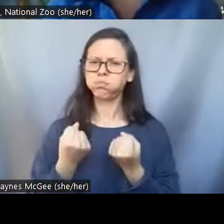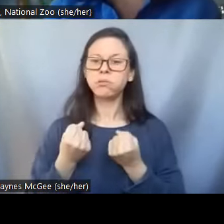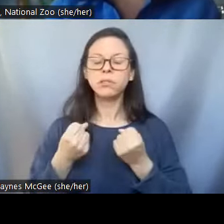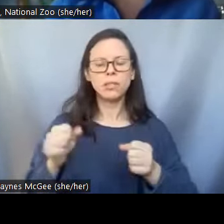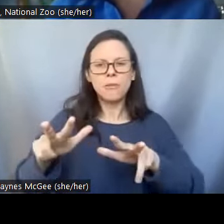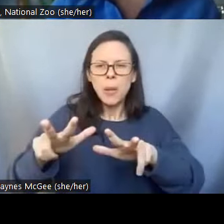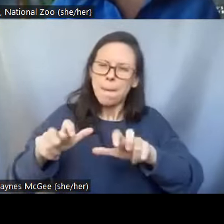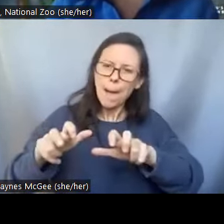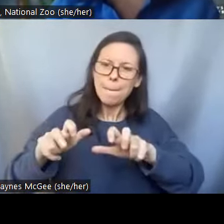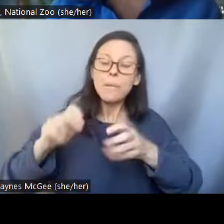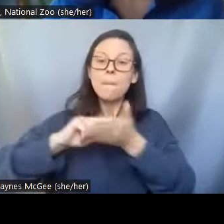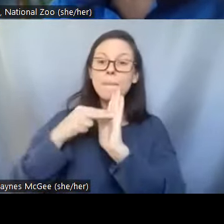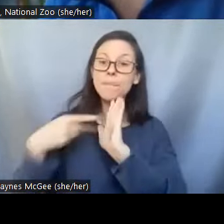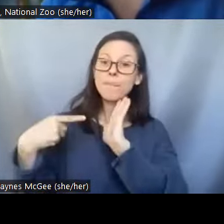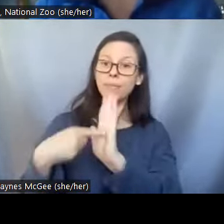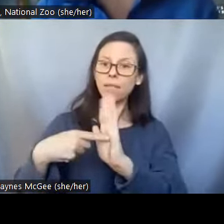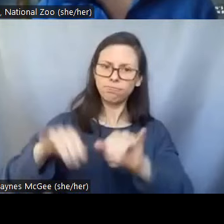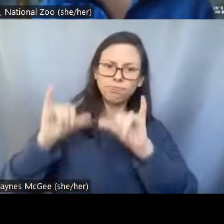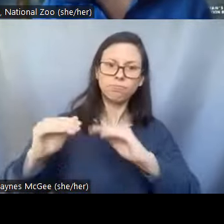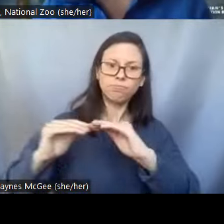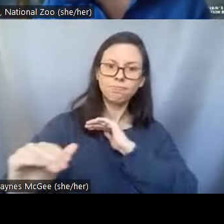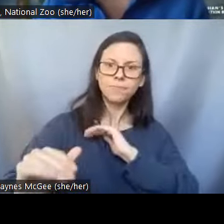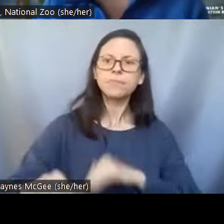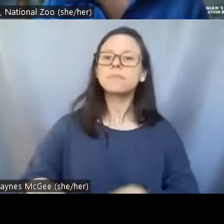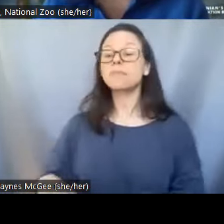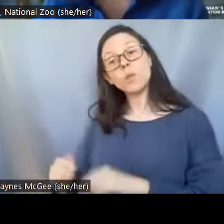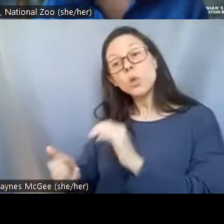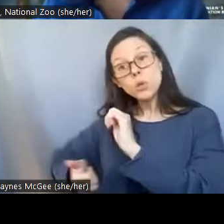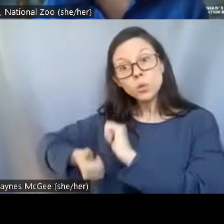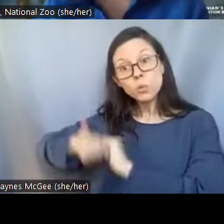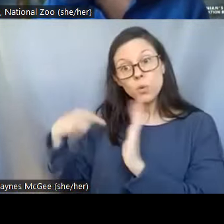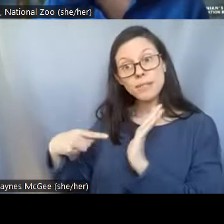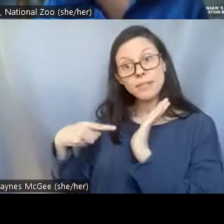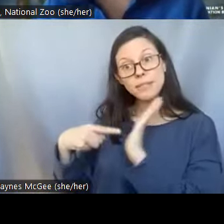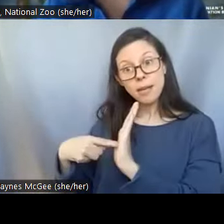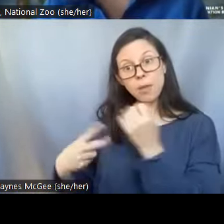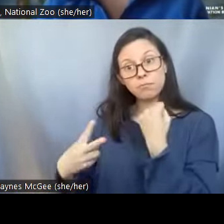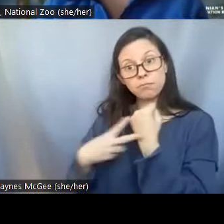Shellie: So the majority of these samples are preserved through cryopreservation which